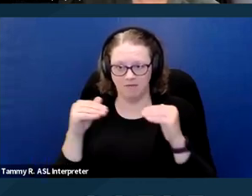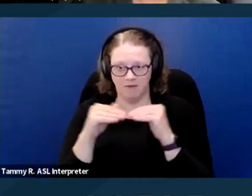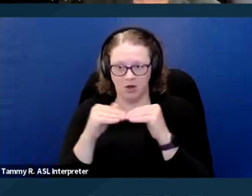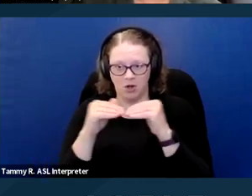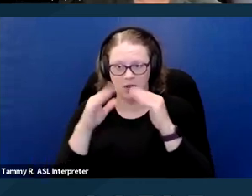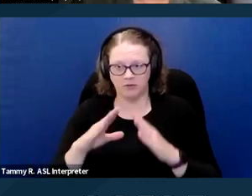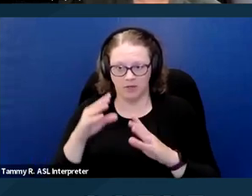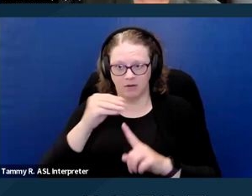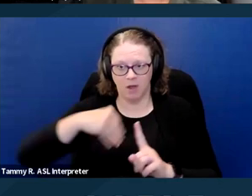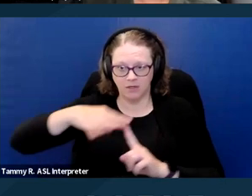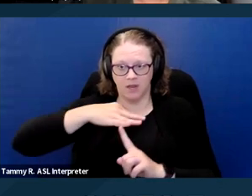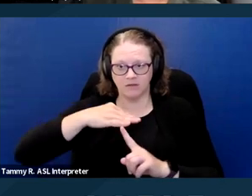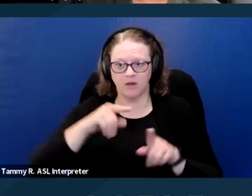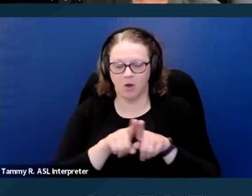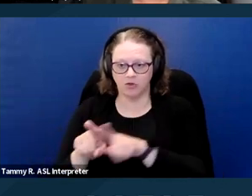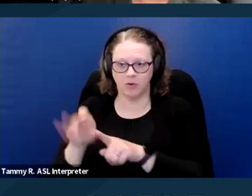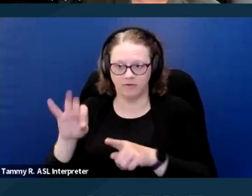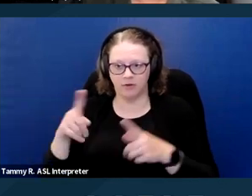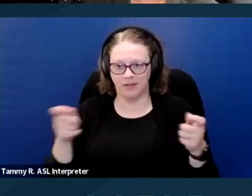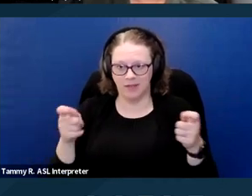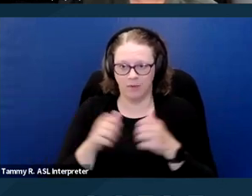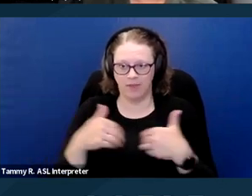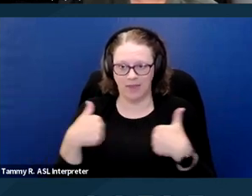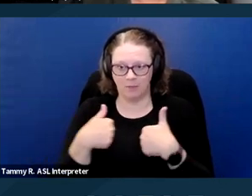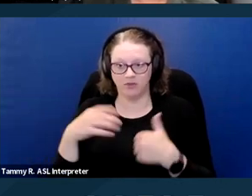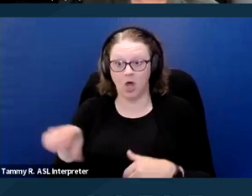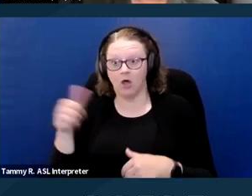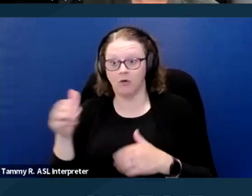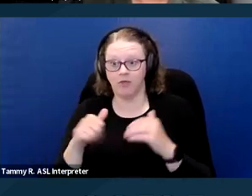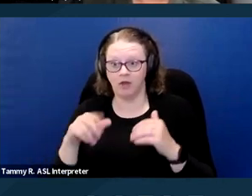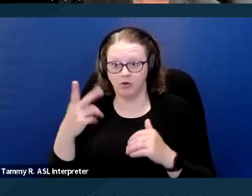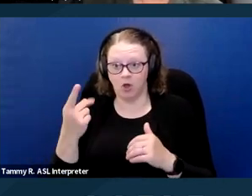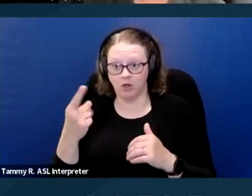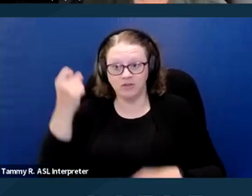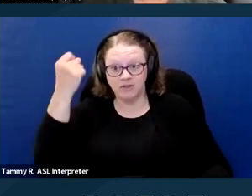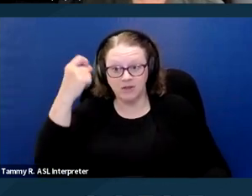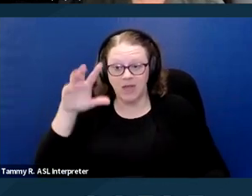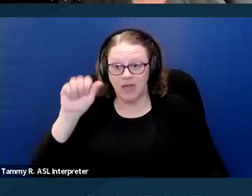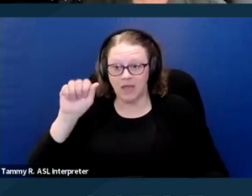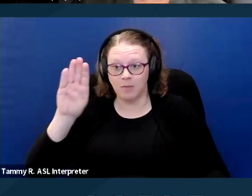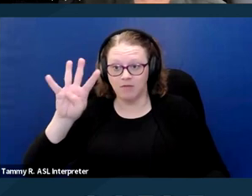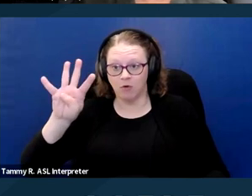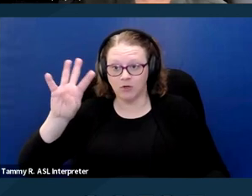and also if they're dealing with animals other than dogs. Because again, AB 468 applies specifically